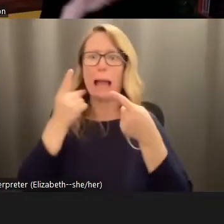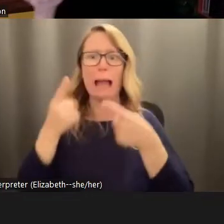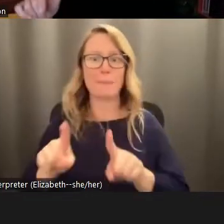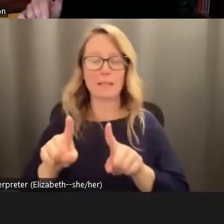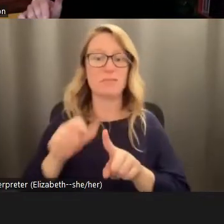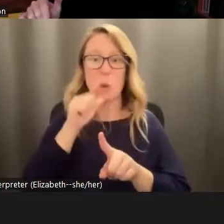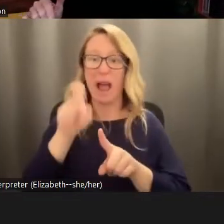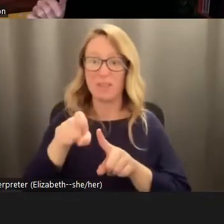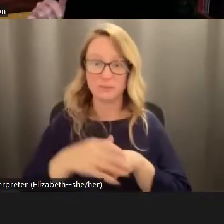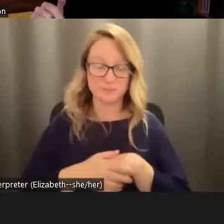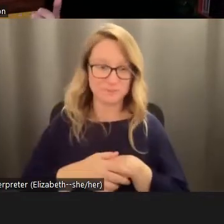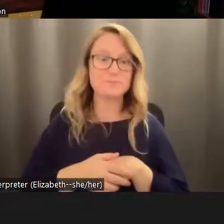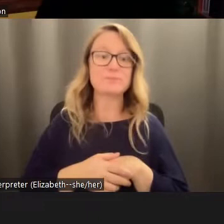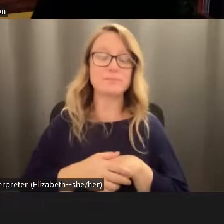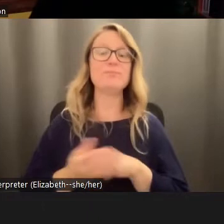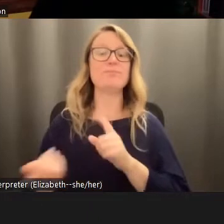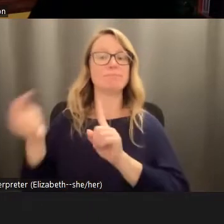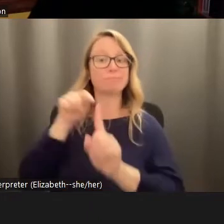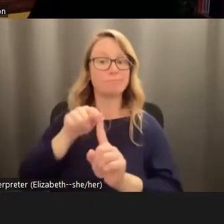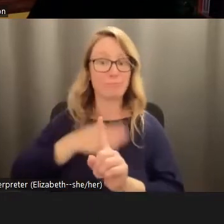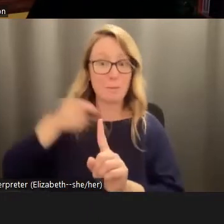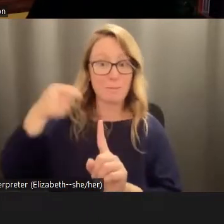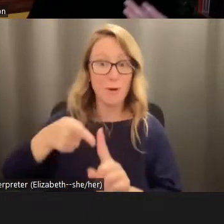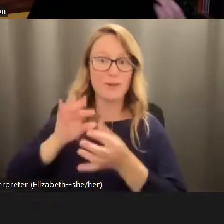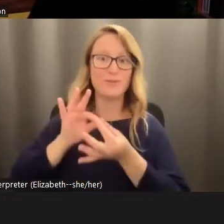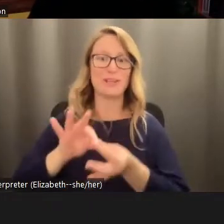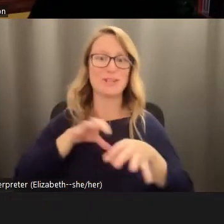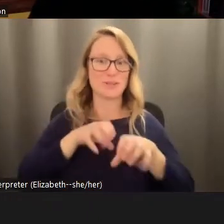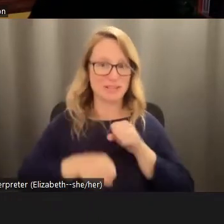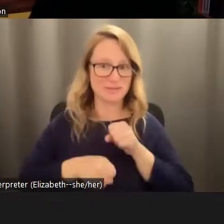full circle, back to my point about grief, think these Doomers